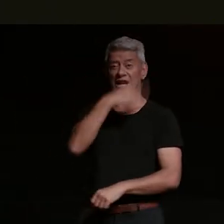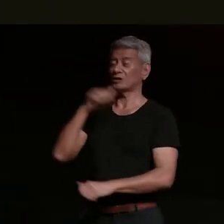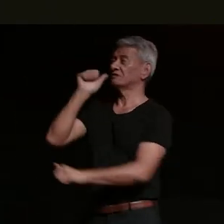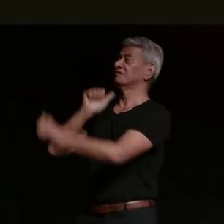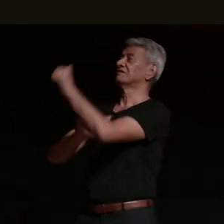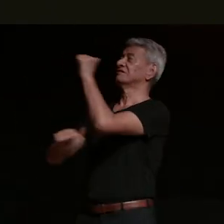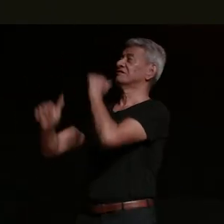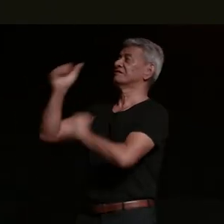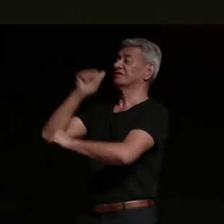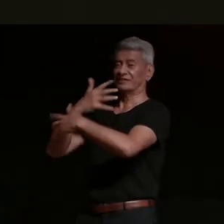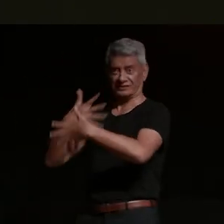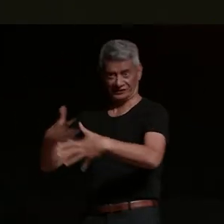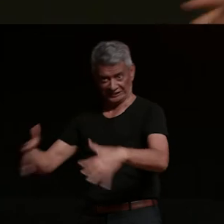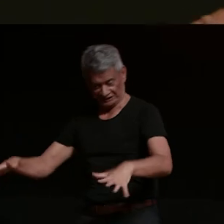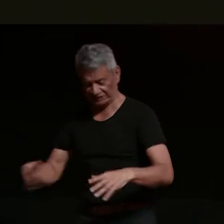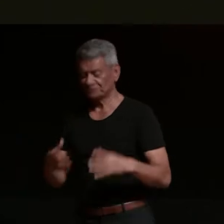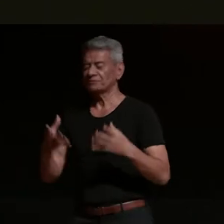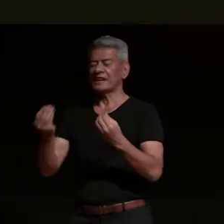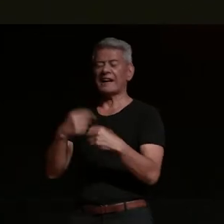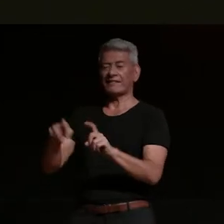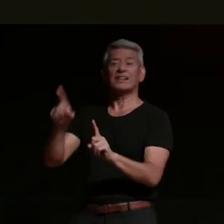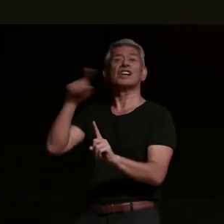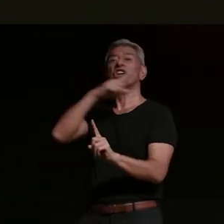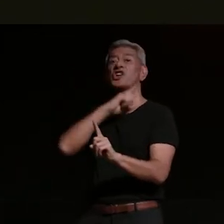um and he had his girlfriend on the back of his bike and he was like